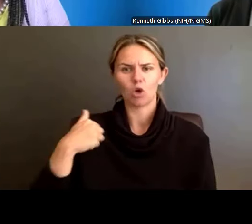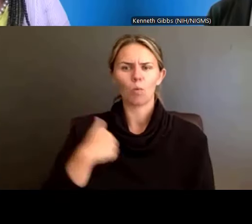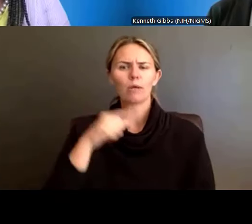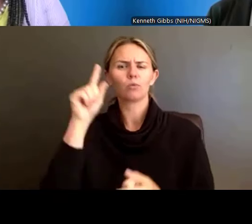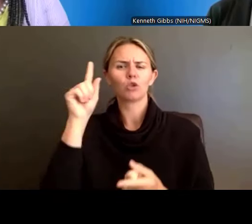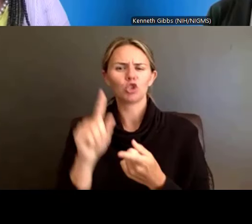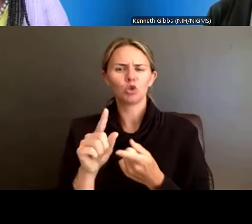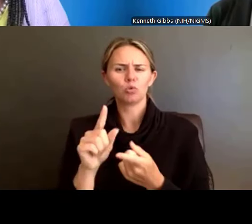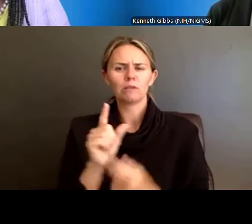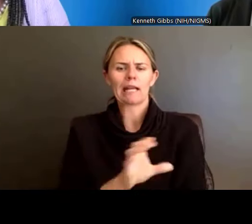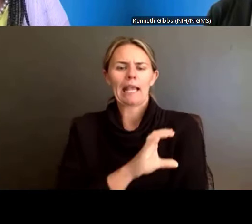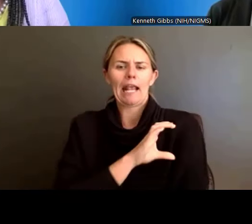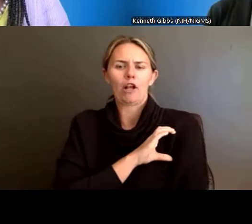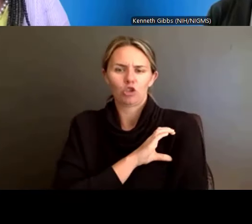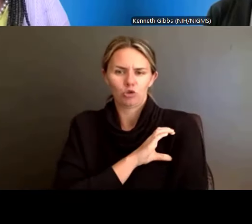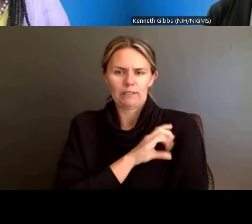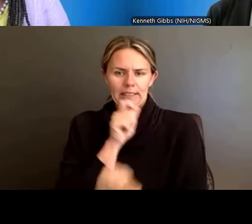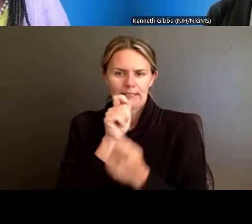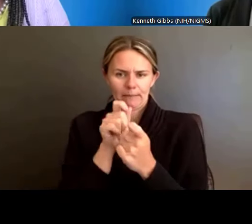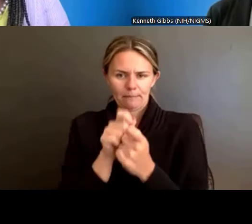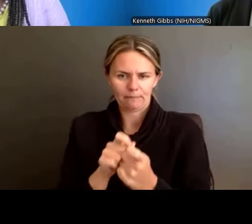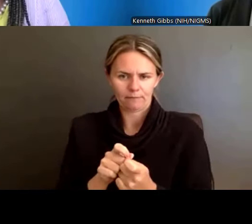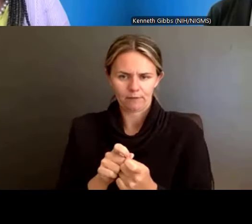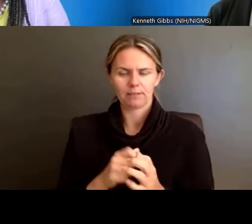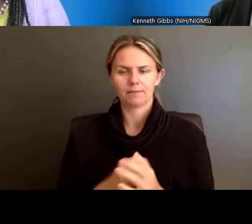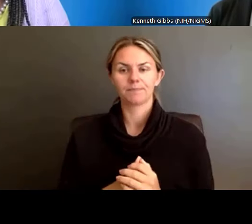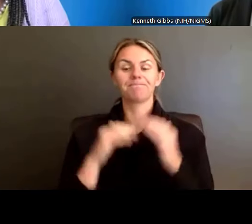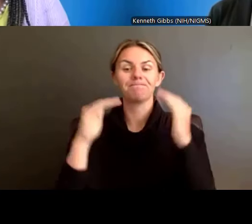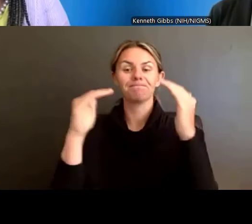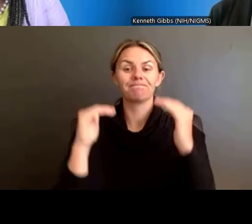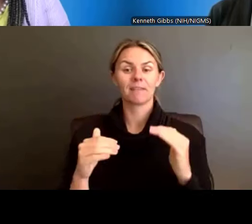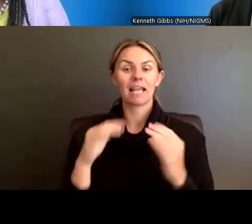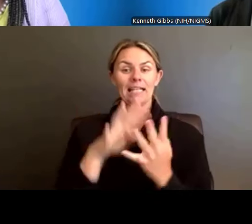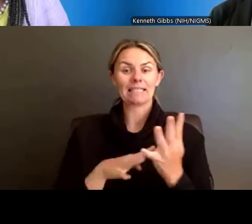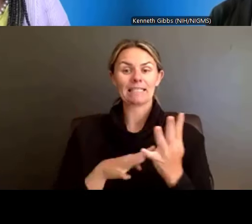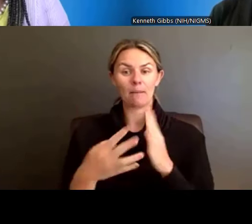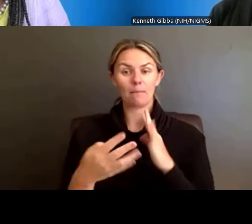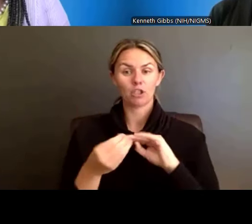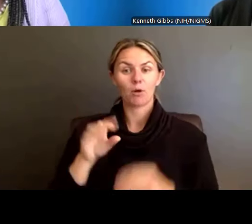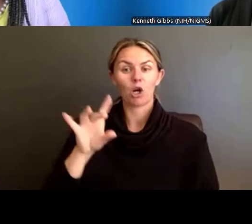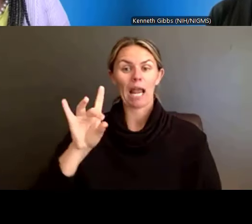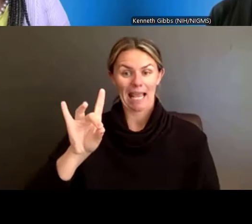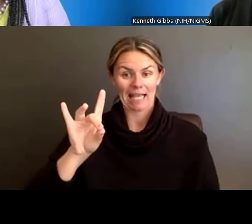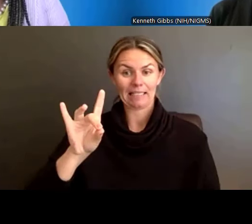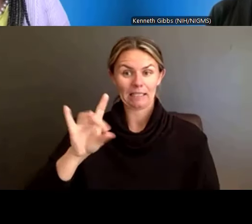And then Table 8, Part 2, those clearly associated with the grant is going away.